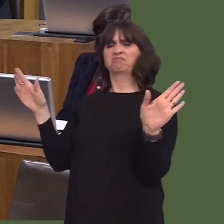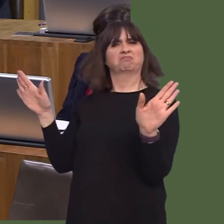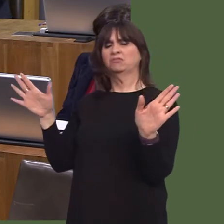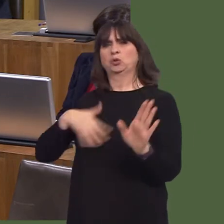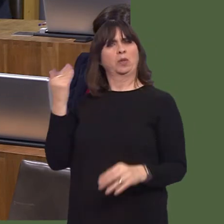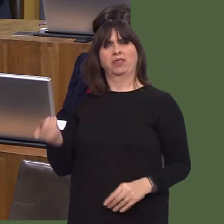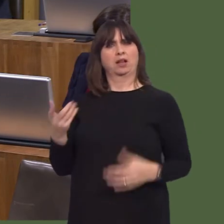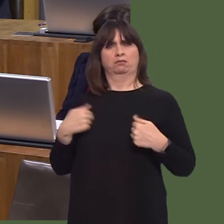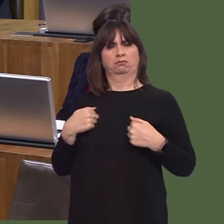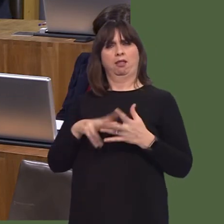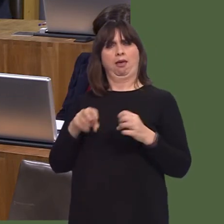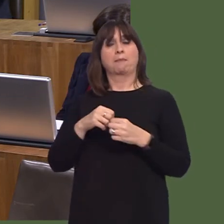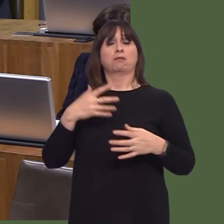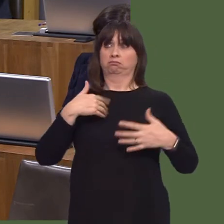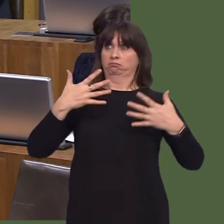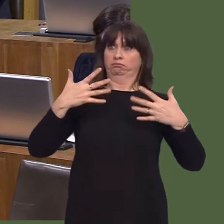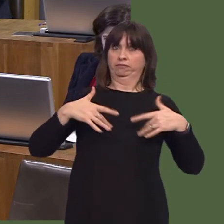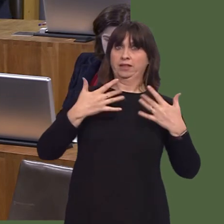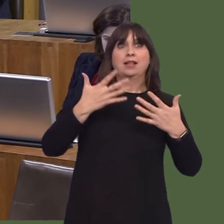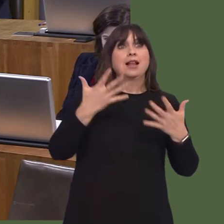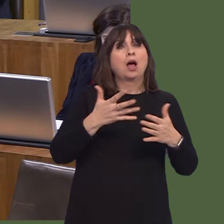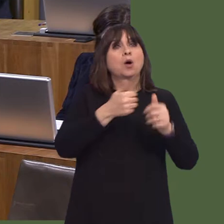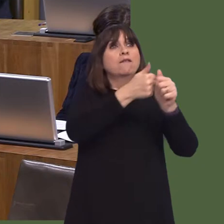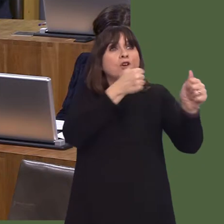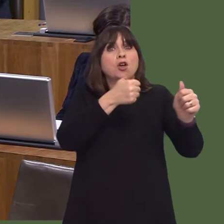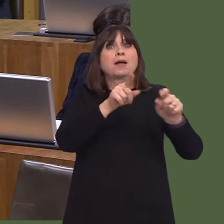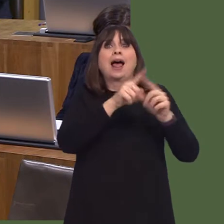to ensure that more people are connected, and we're looking again at how we can help